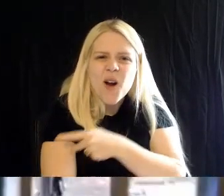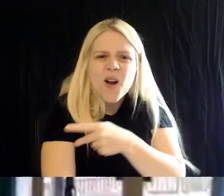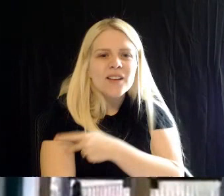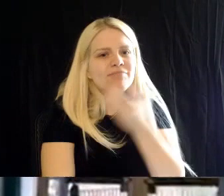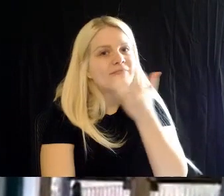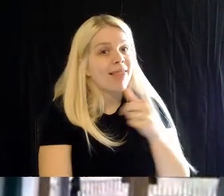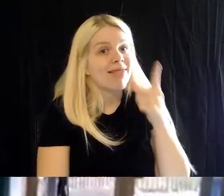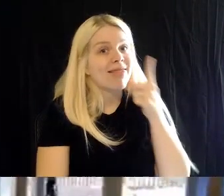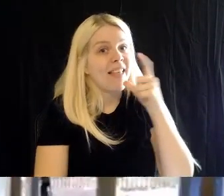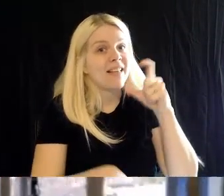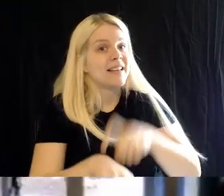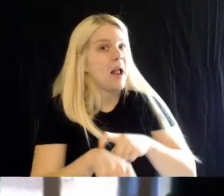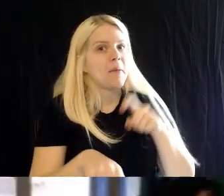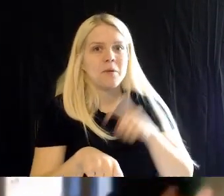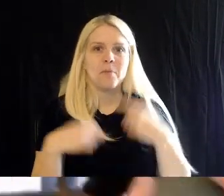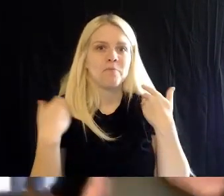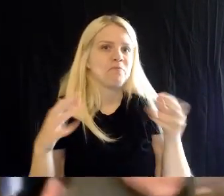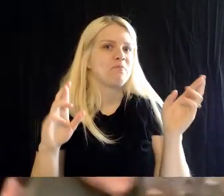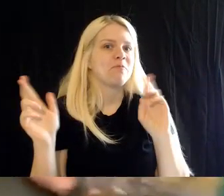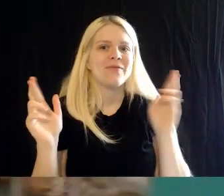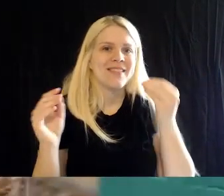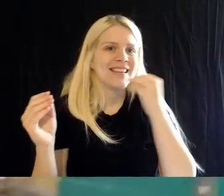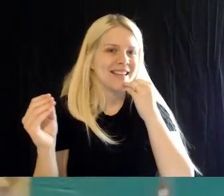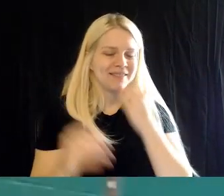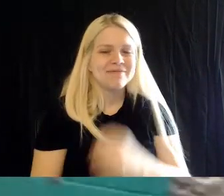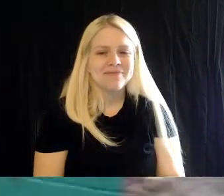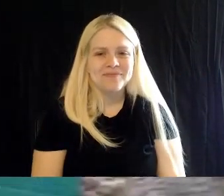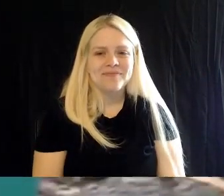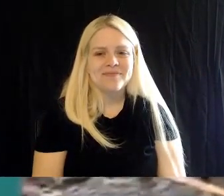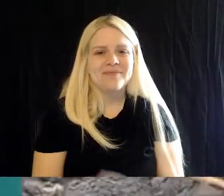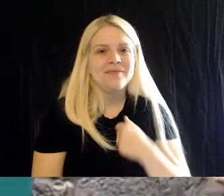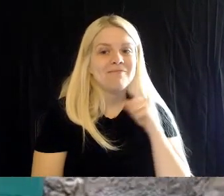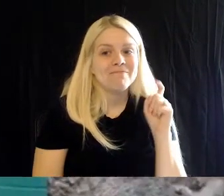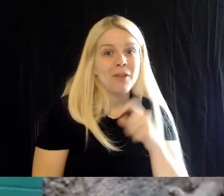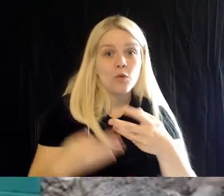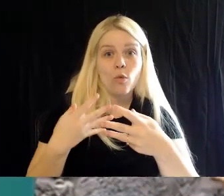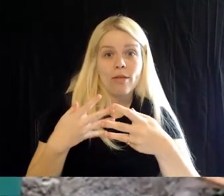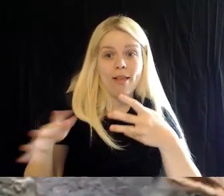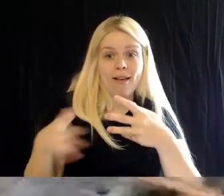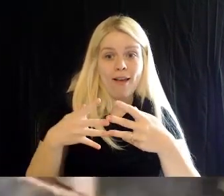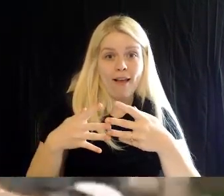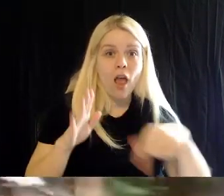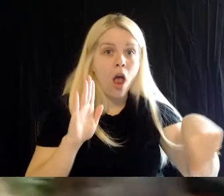Britt: Yeah, so I'm just gonna walk up to that gate right there. Brad: Okay. Britt: I'm gonna ring the cowbell, and hopefully they'll